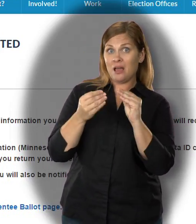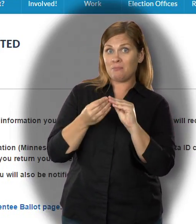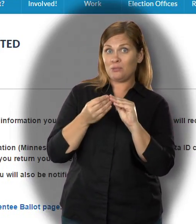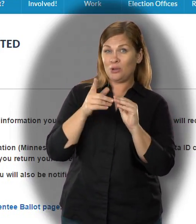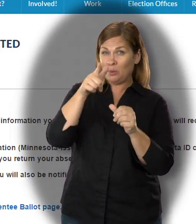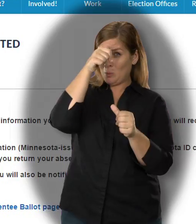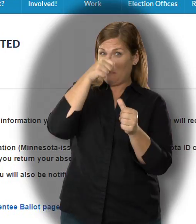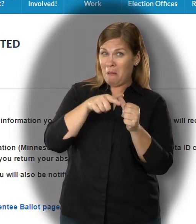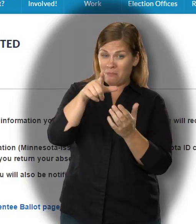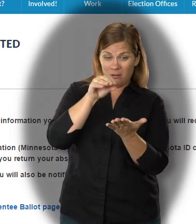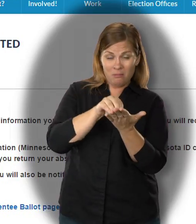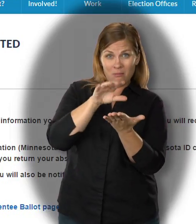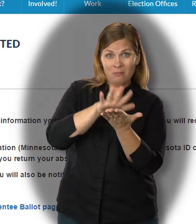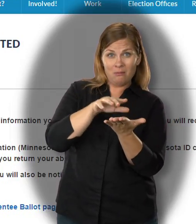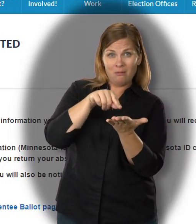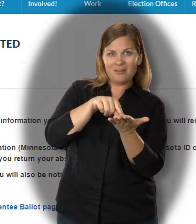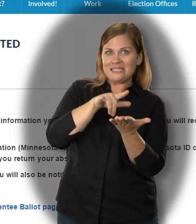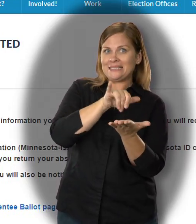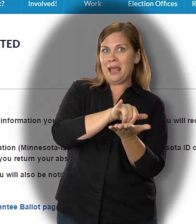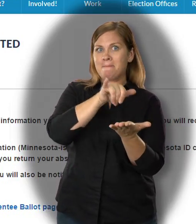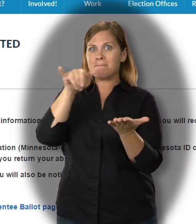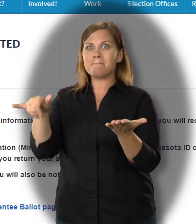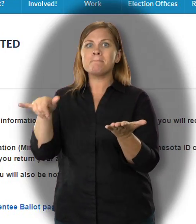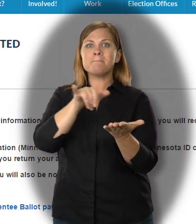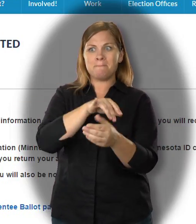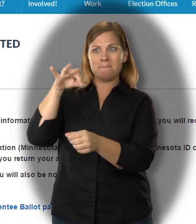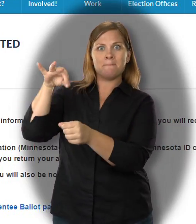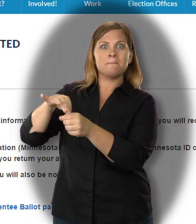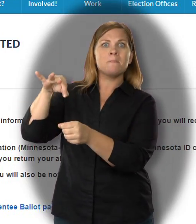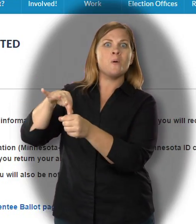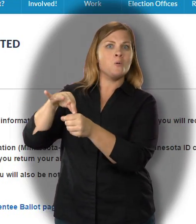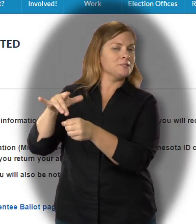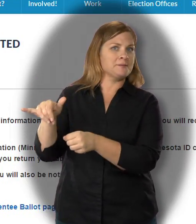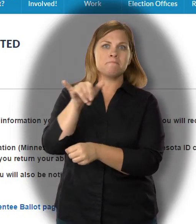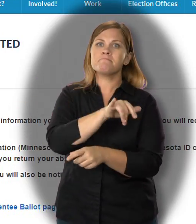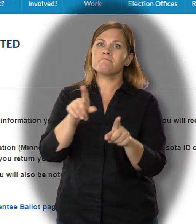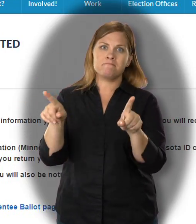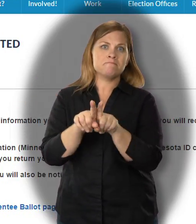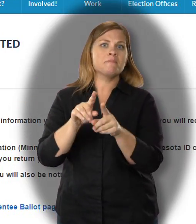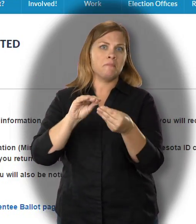You will receive an email after they have reviewed your application.